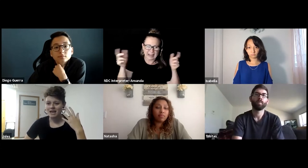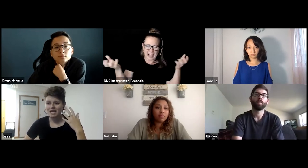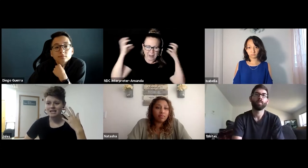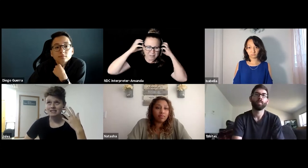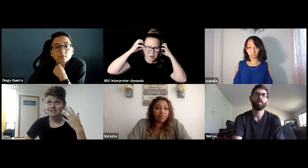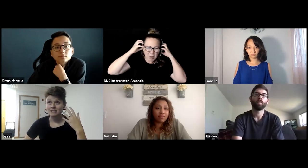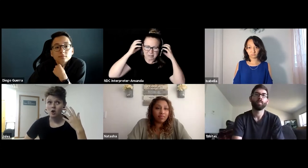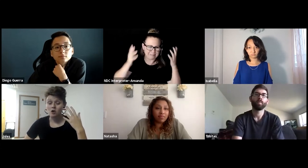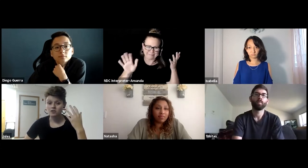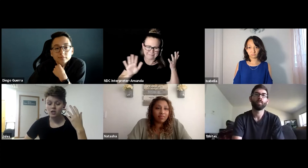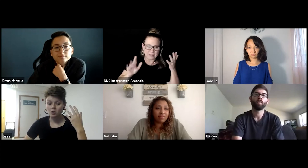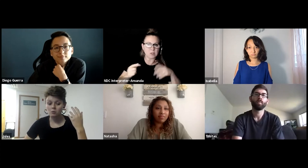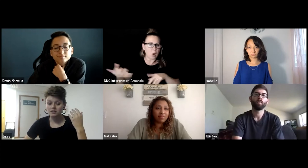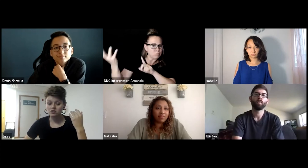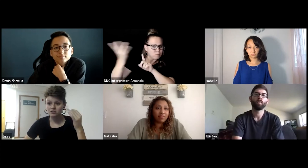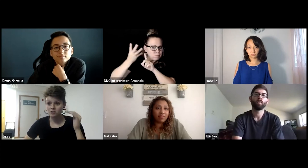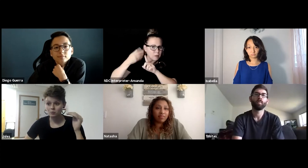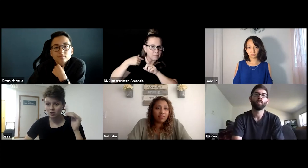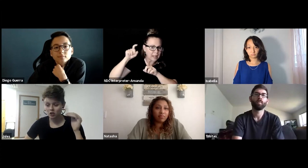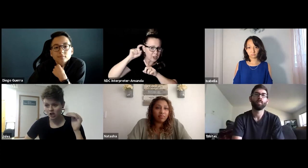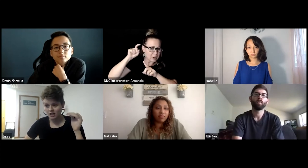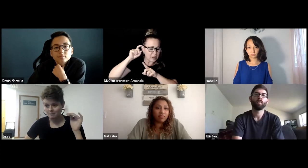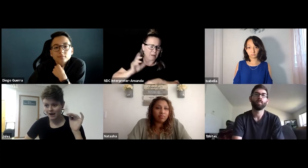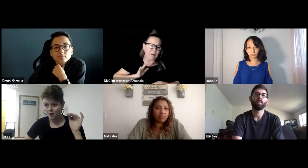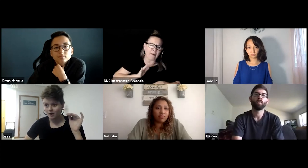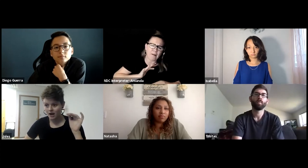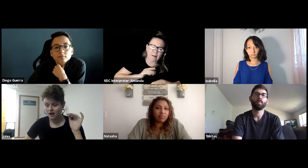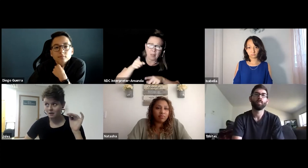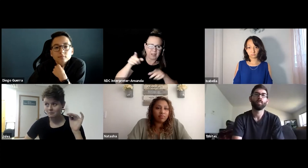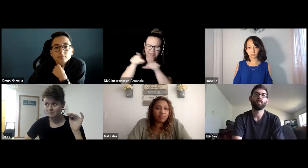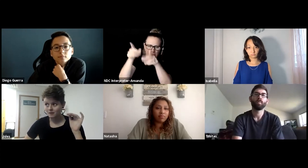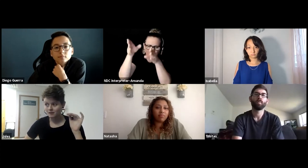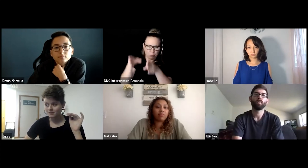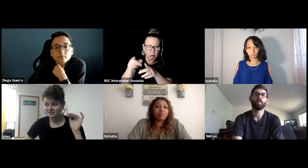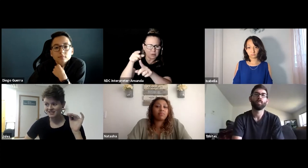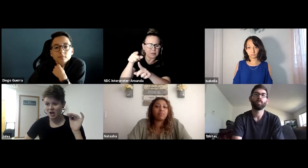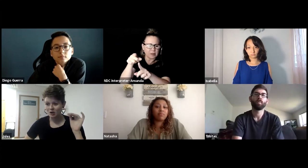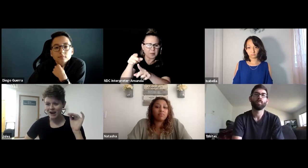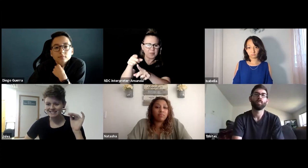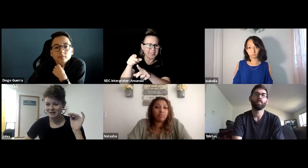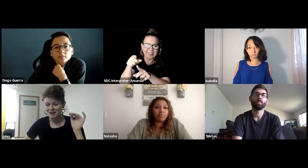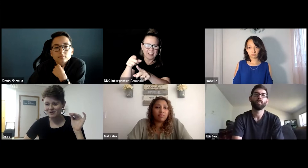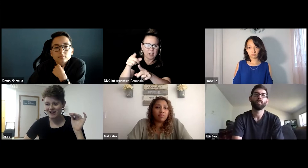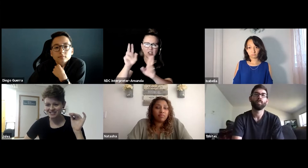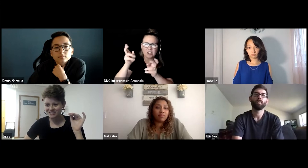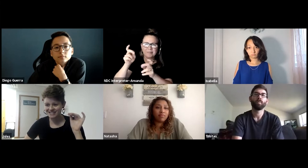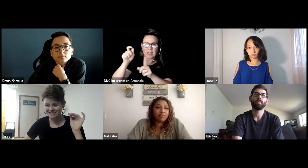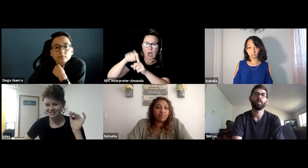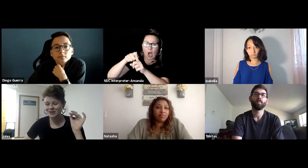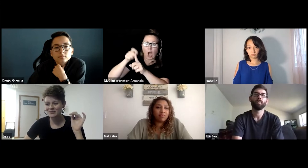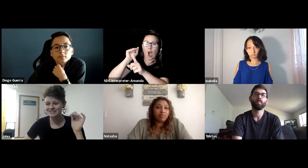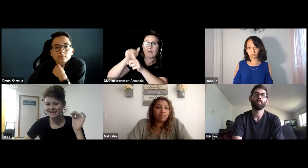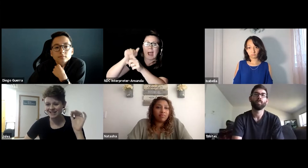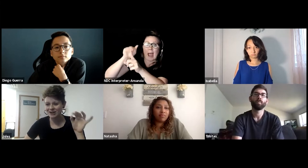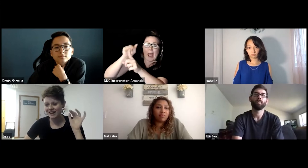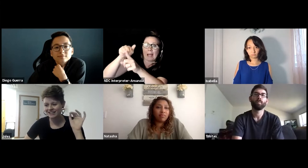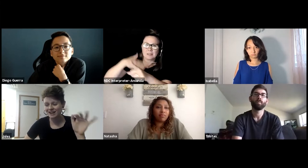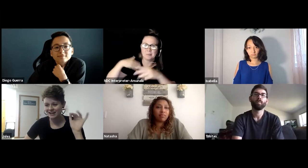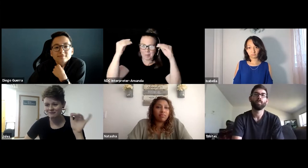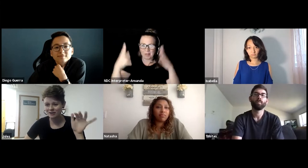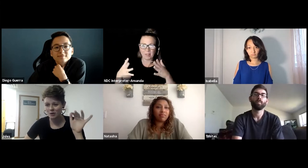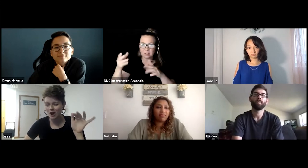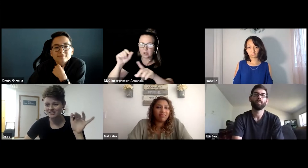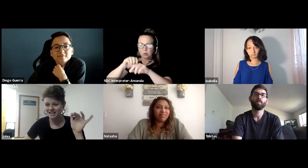And also was just super good about harassing my professors into sending her any video content